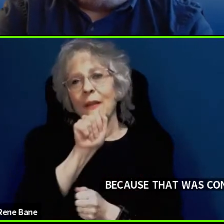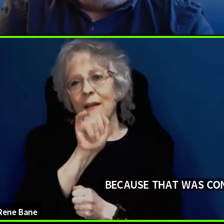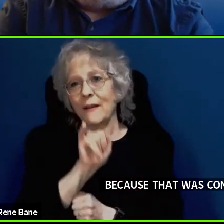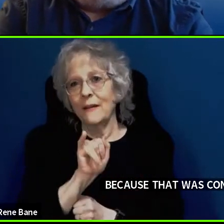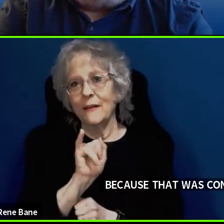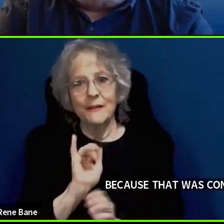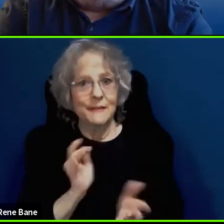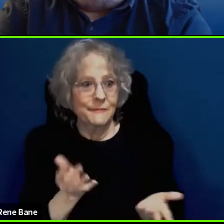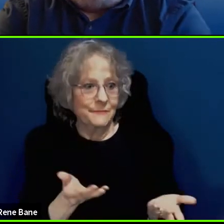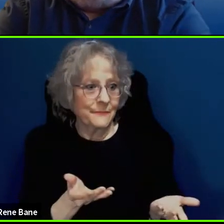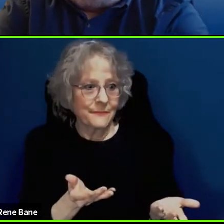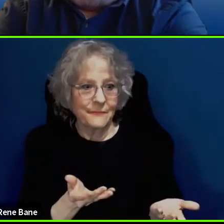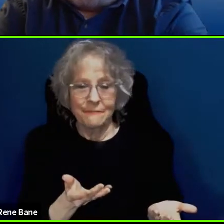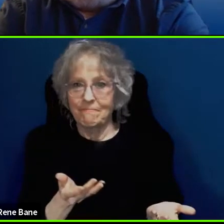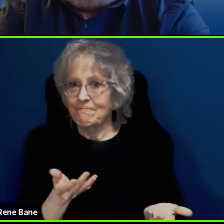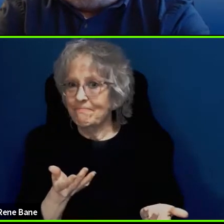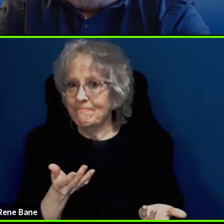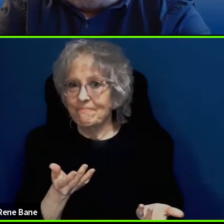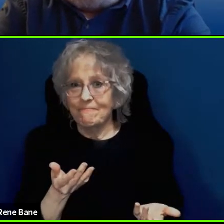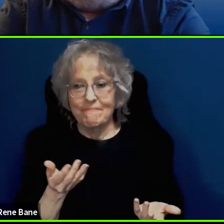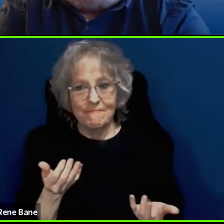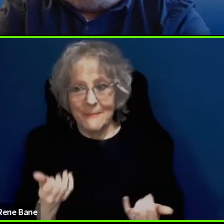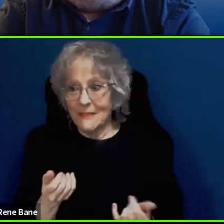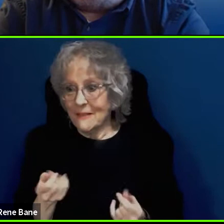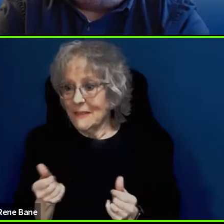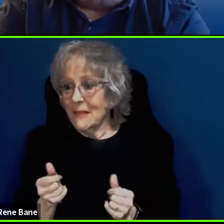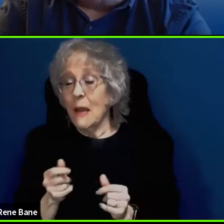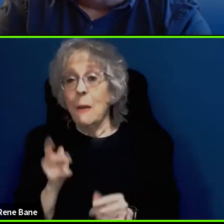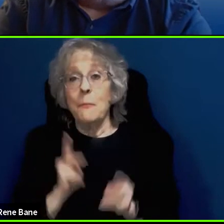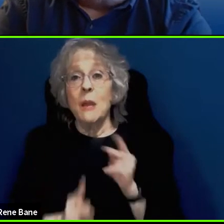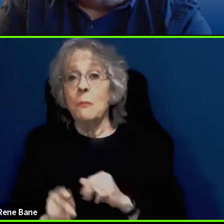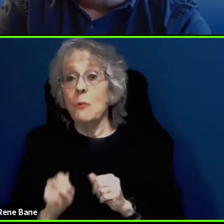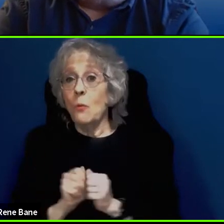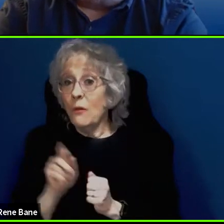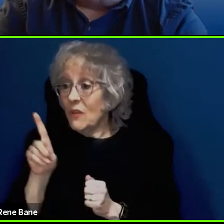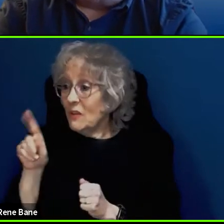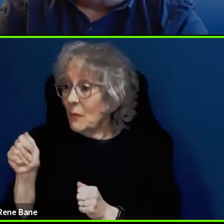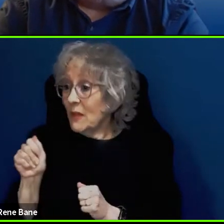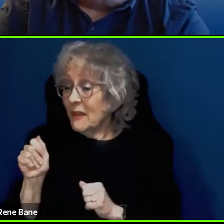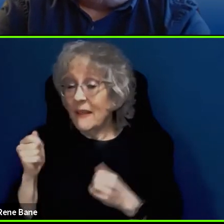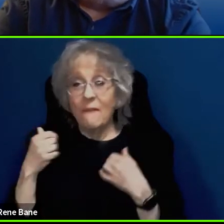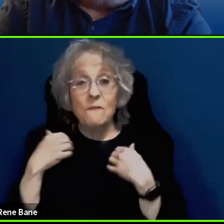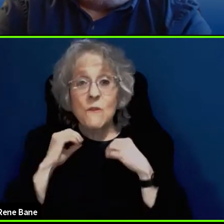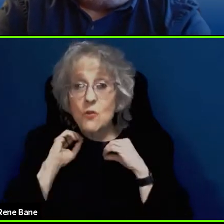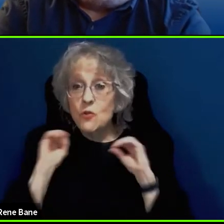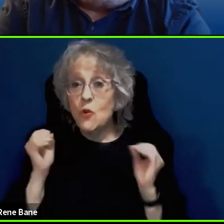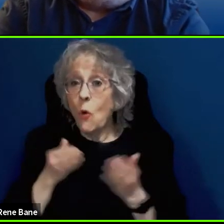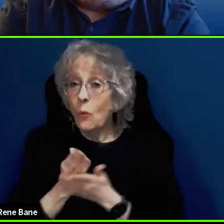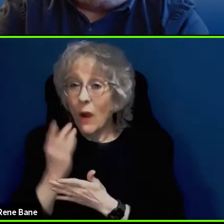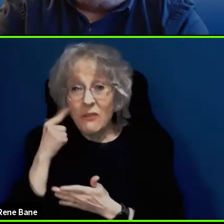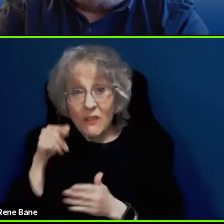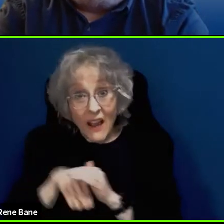then suddenly everybody with a disability no longer has any right to have access to these